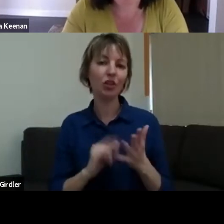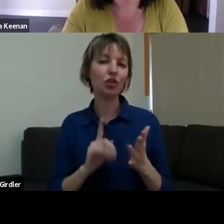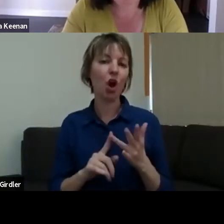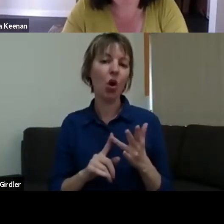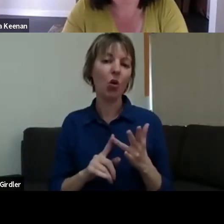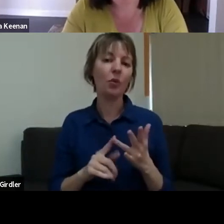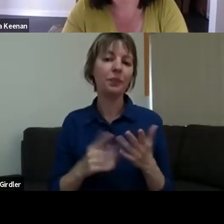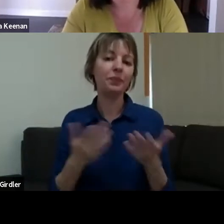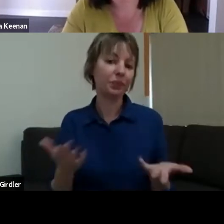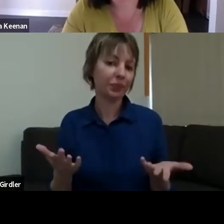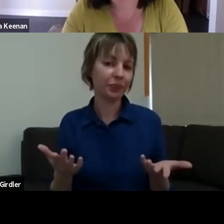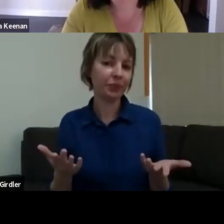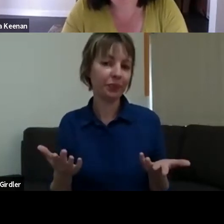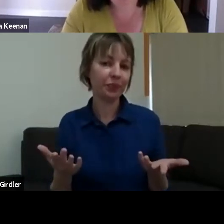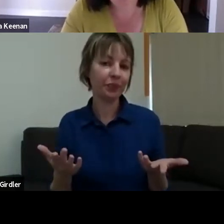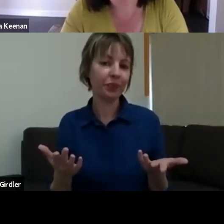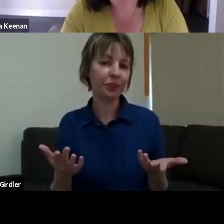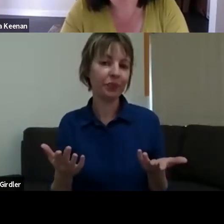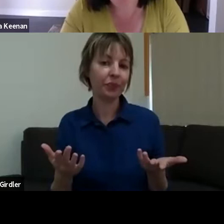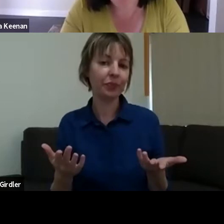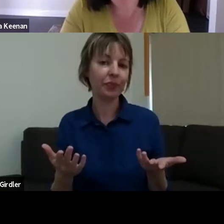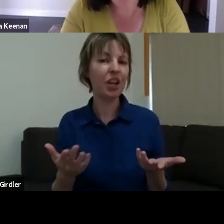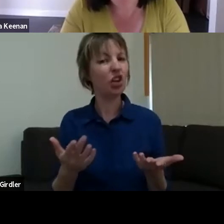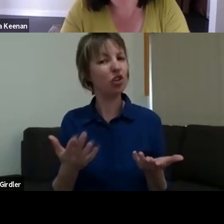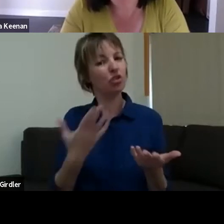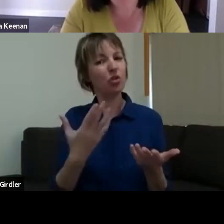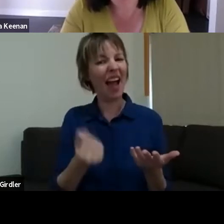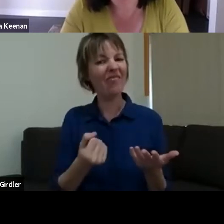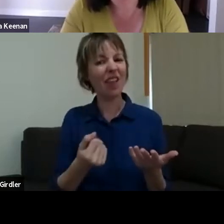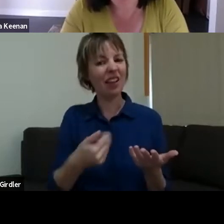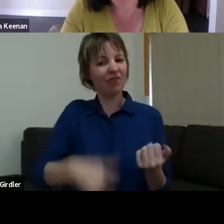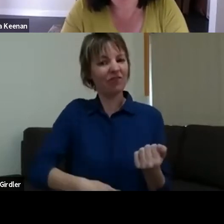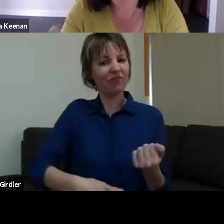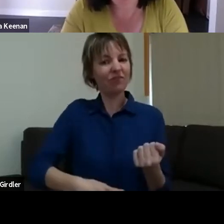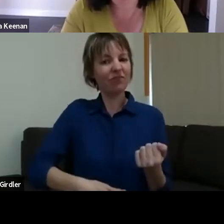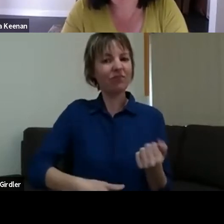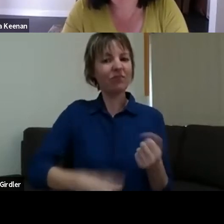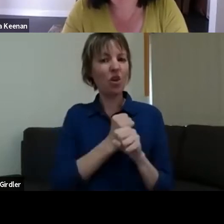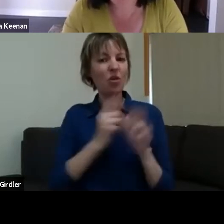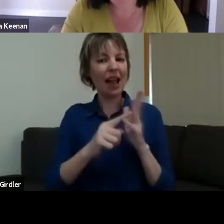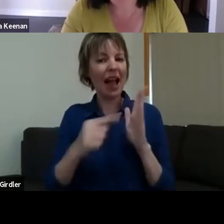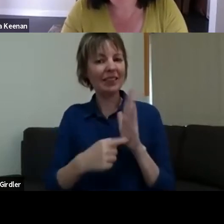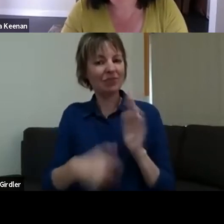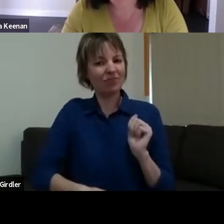there's a gut feeling, you know, that you know - you know deep down